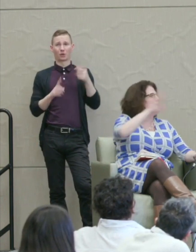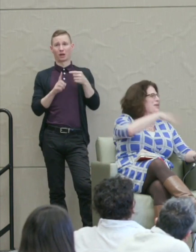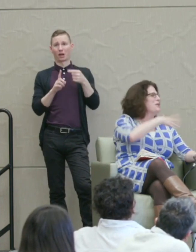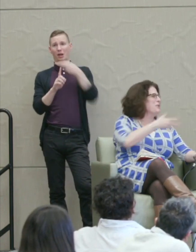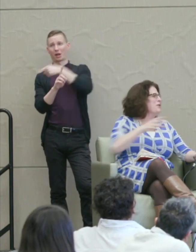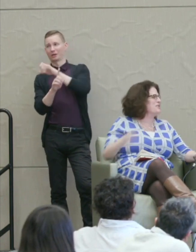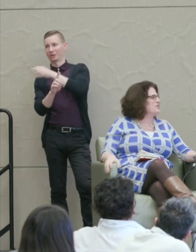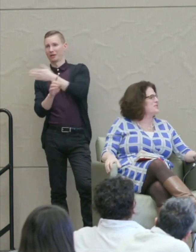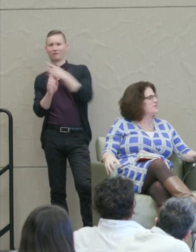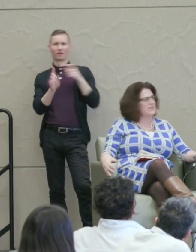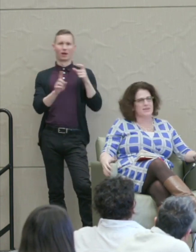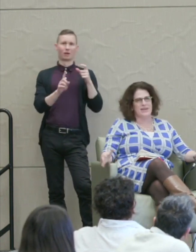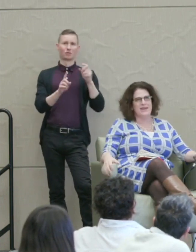Martha Nussbaum: Oh, nuclear war.